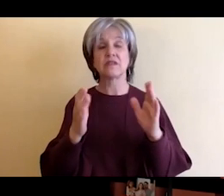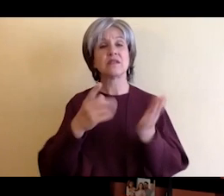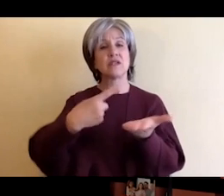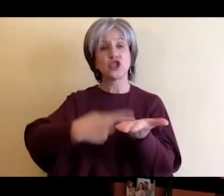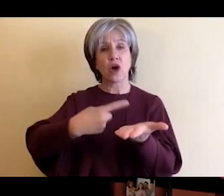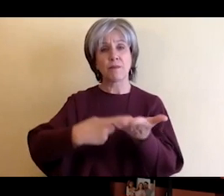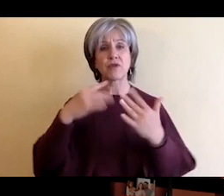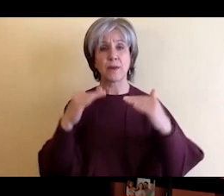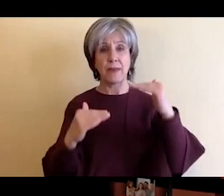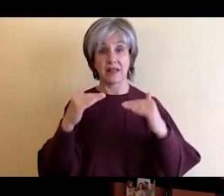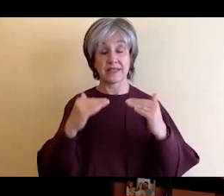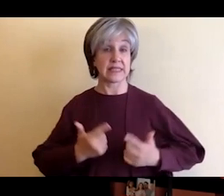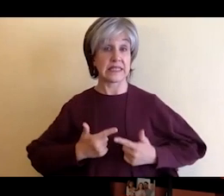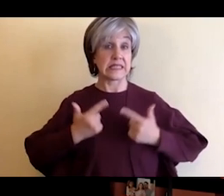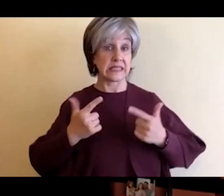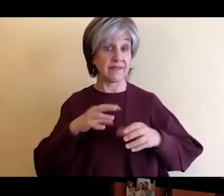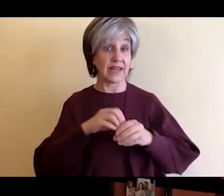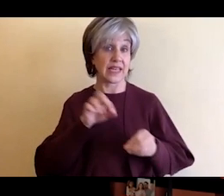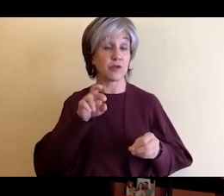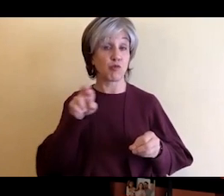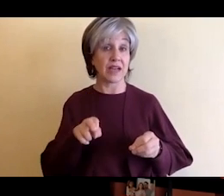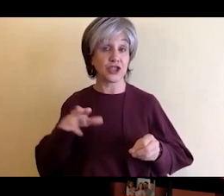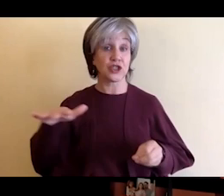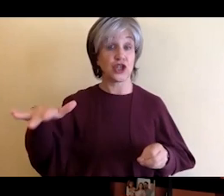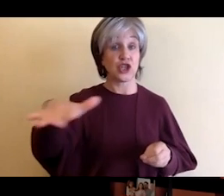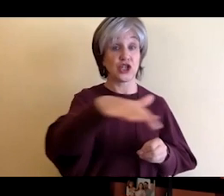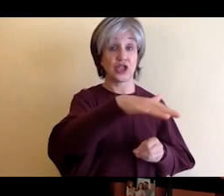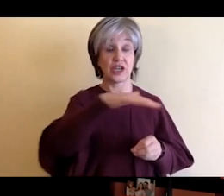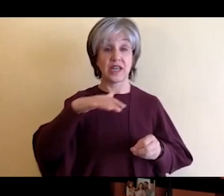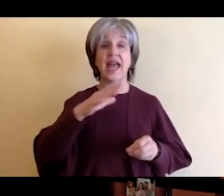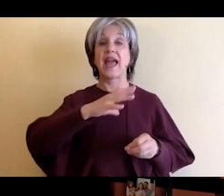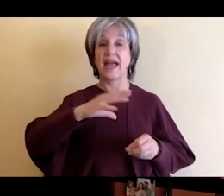Community in addition to working at RIT. So this next question will be about